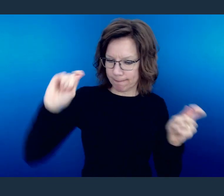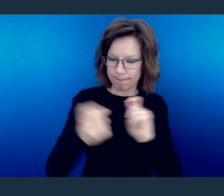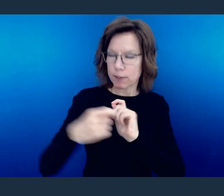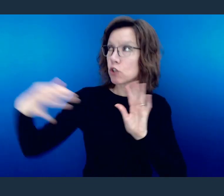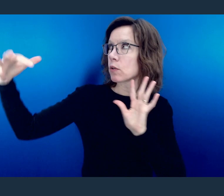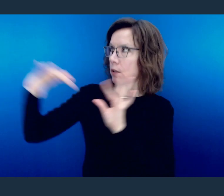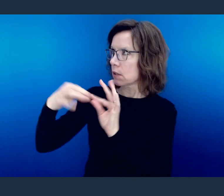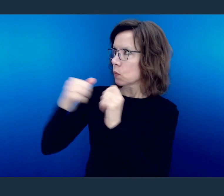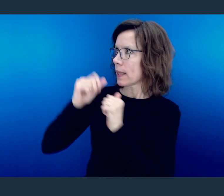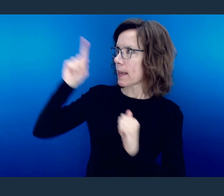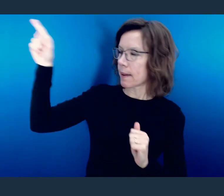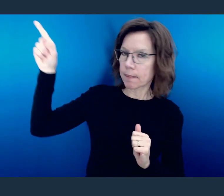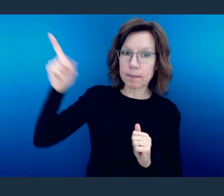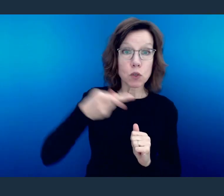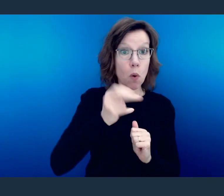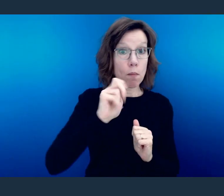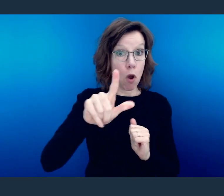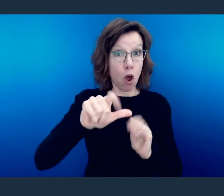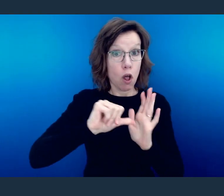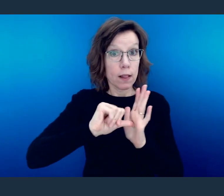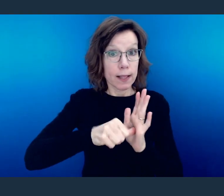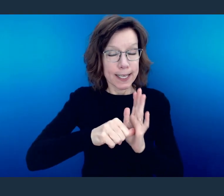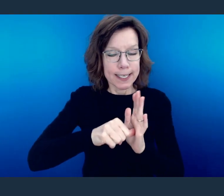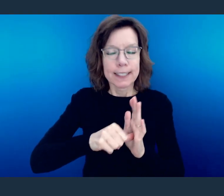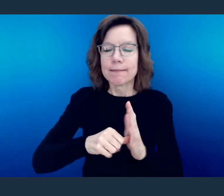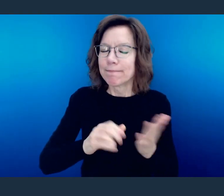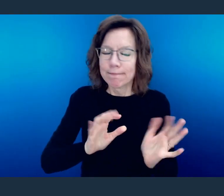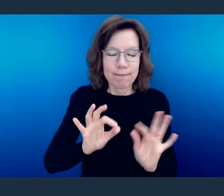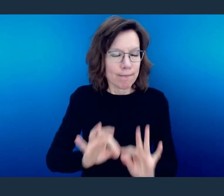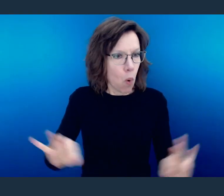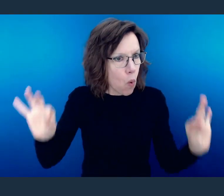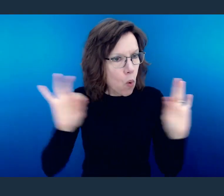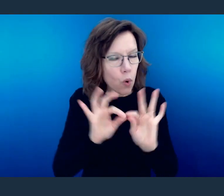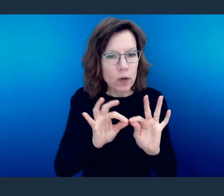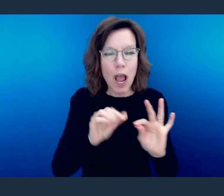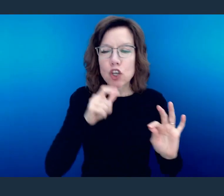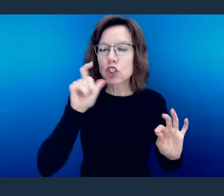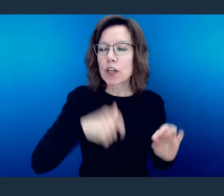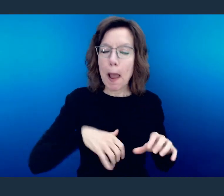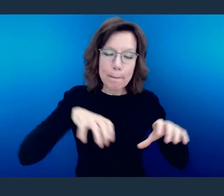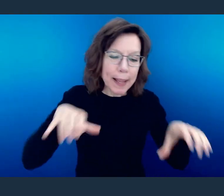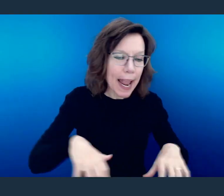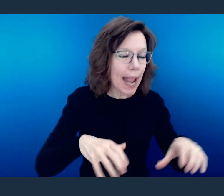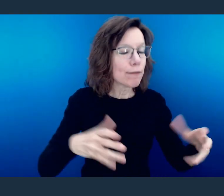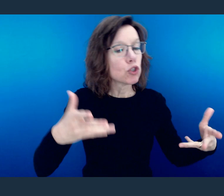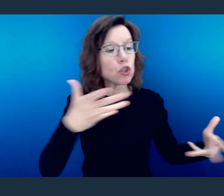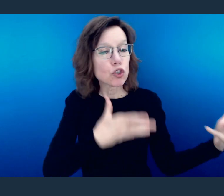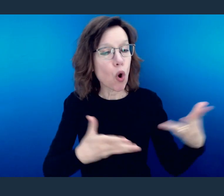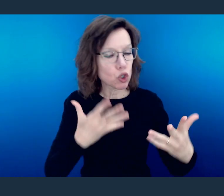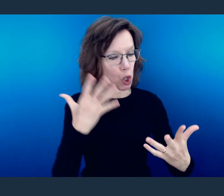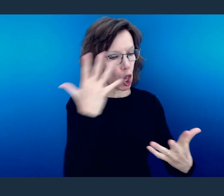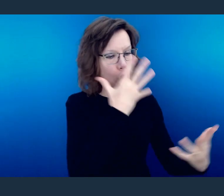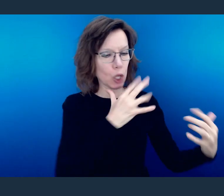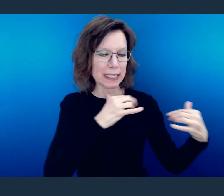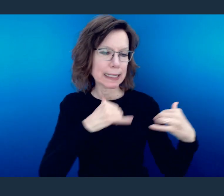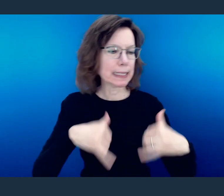or essence. What Paul is saying with that definition is, don't be socially or behaviorally reflective